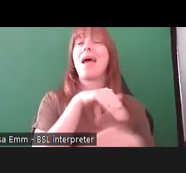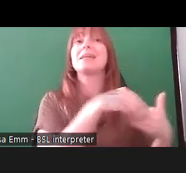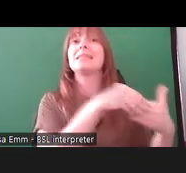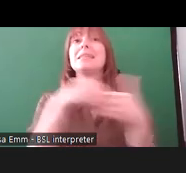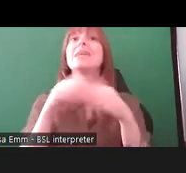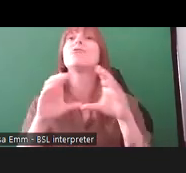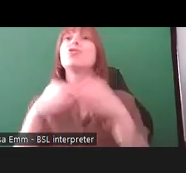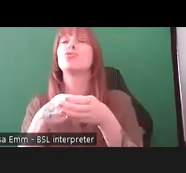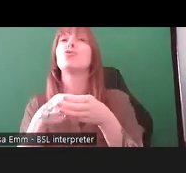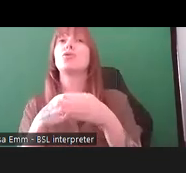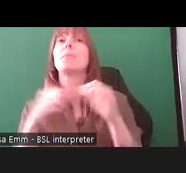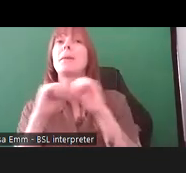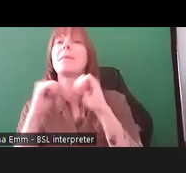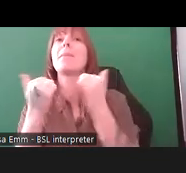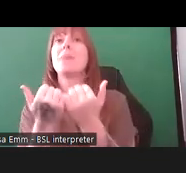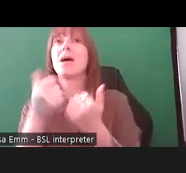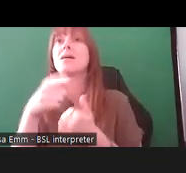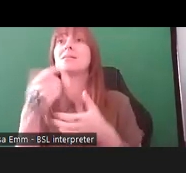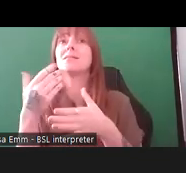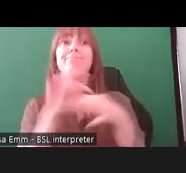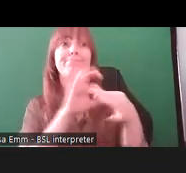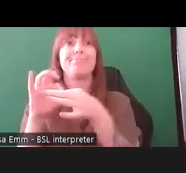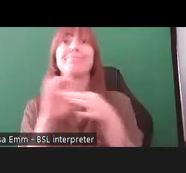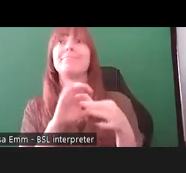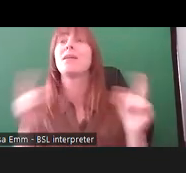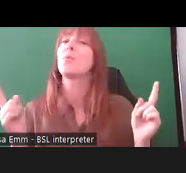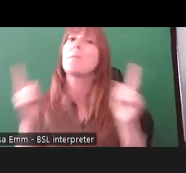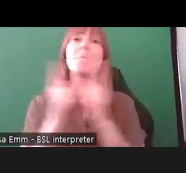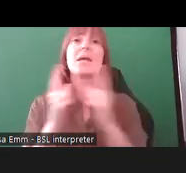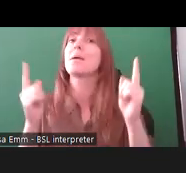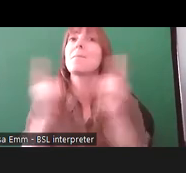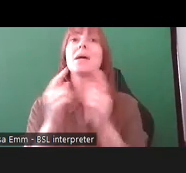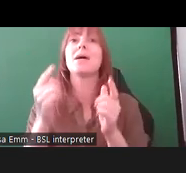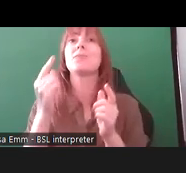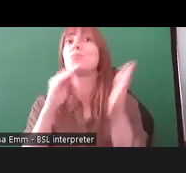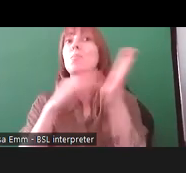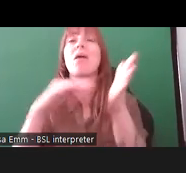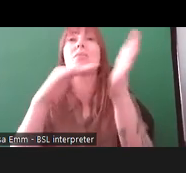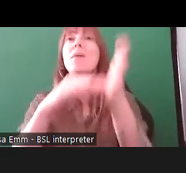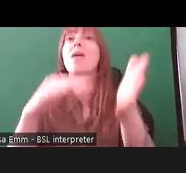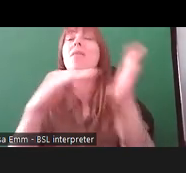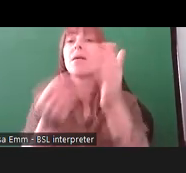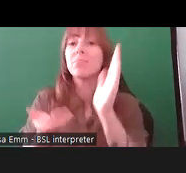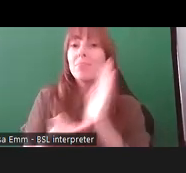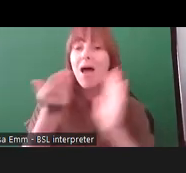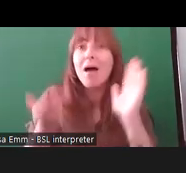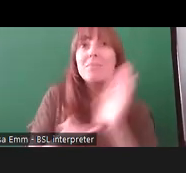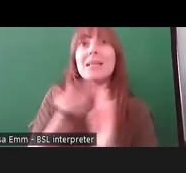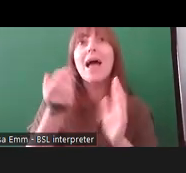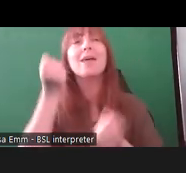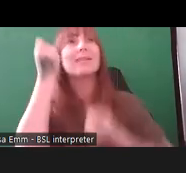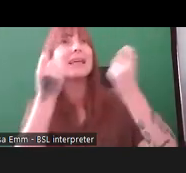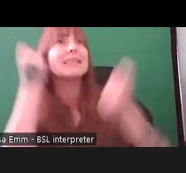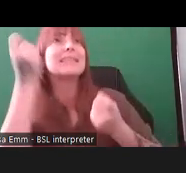them who would meet with curators monthly and get updates, and feed in ideas as things developed.